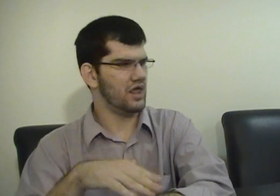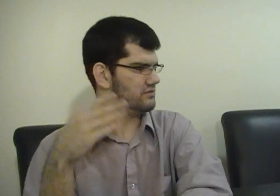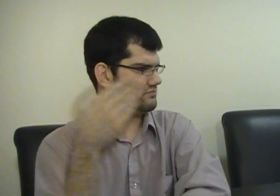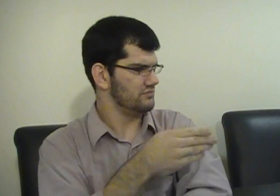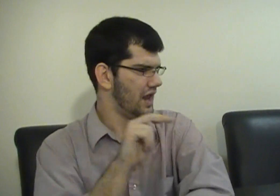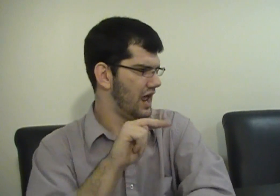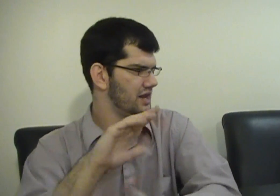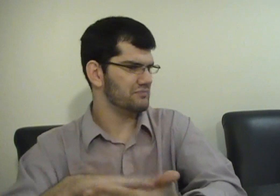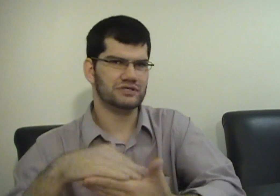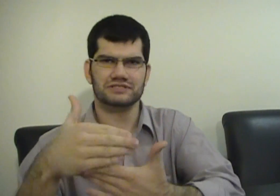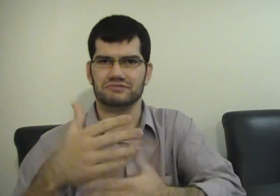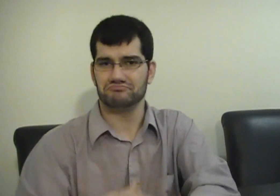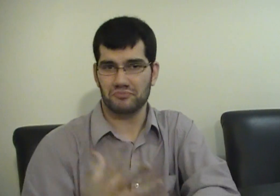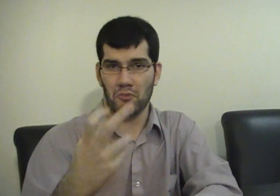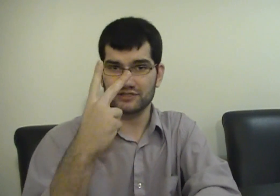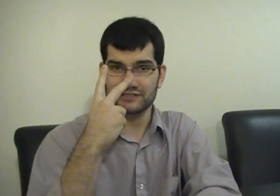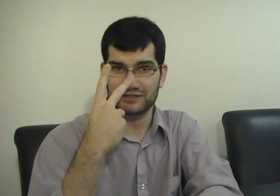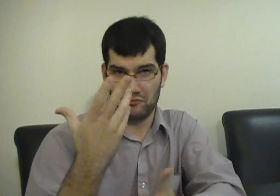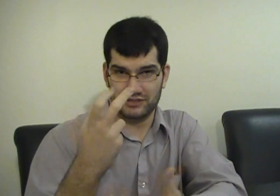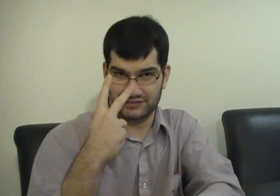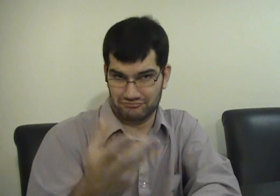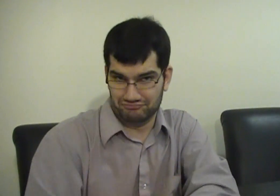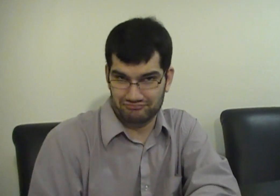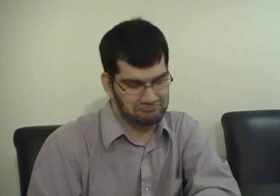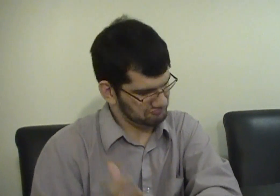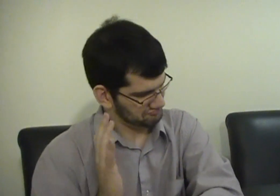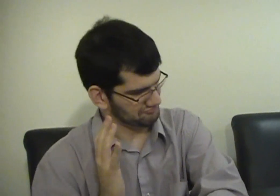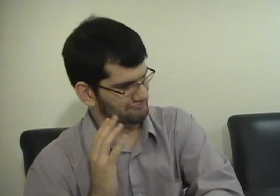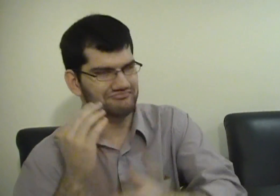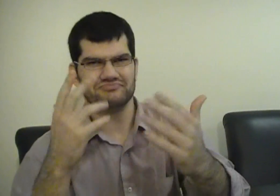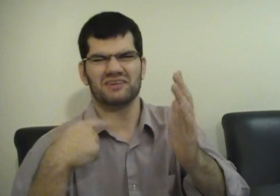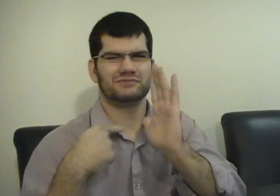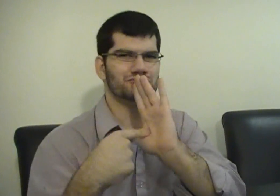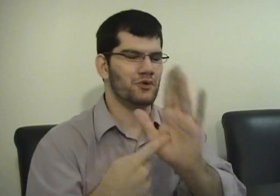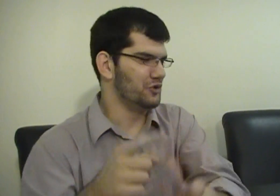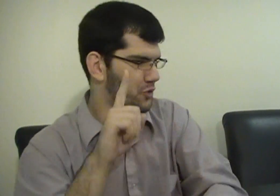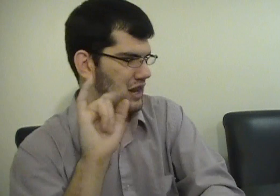Let me show a demo quickly.